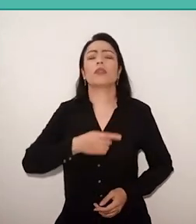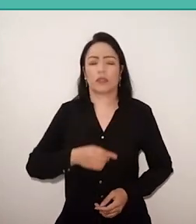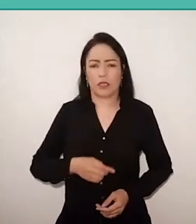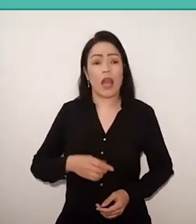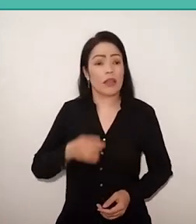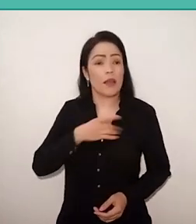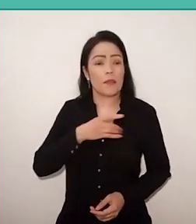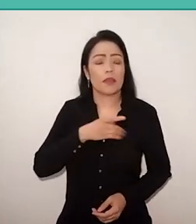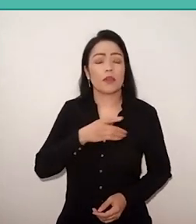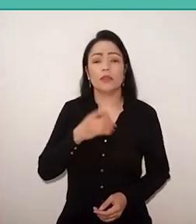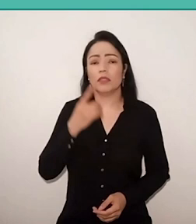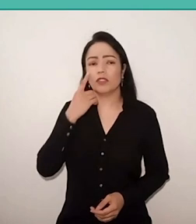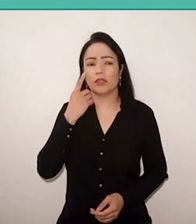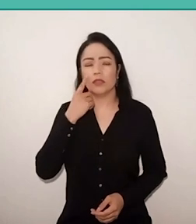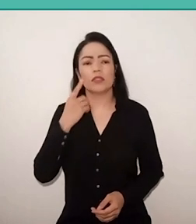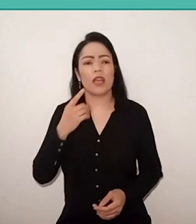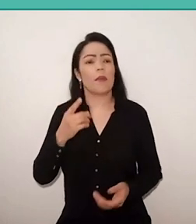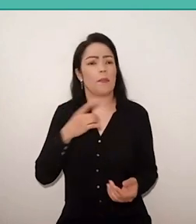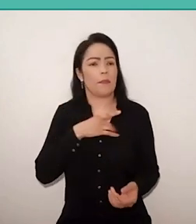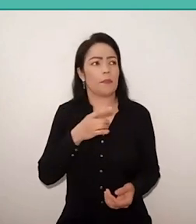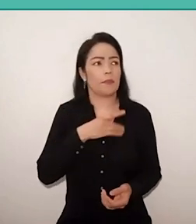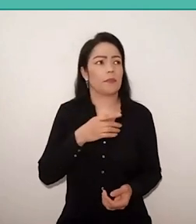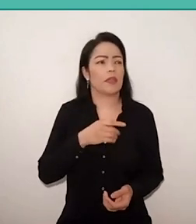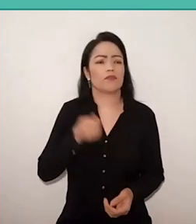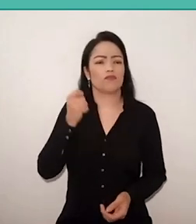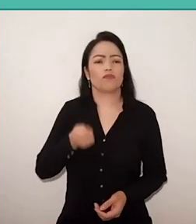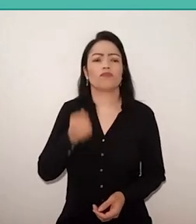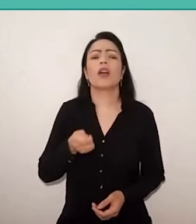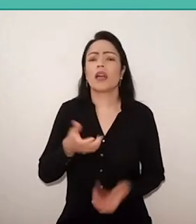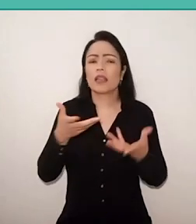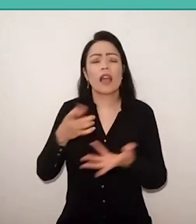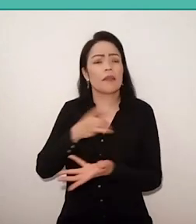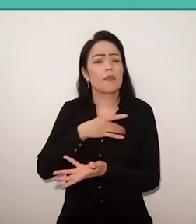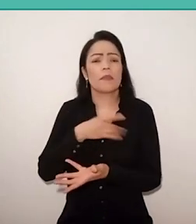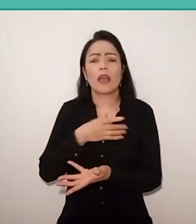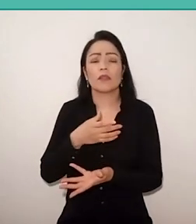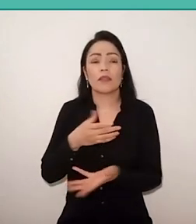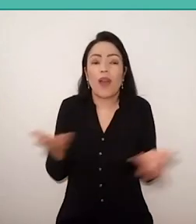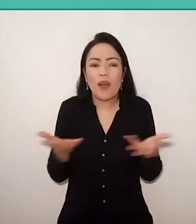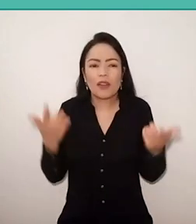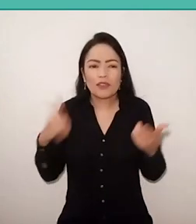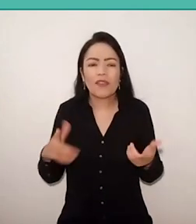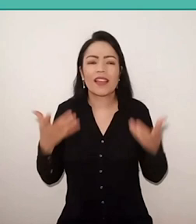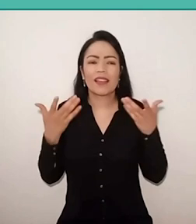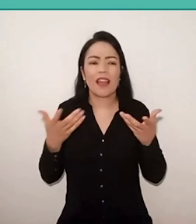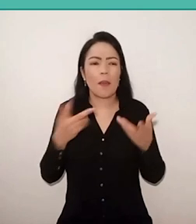They exiled Paulo Freire in 1964, are wanting to exile him again now, because the pretensions of the political project,